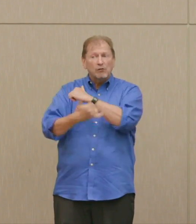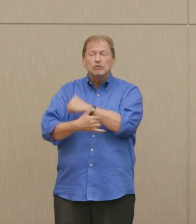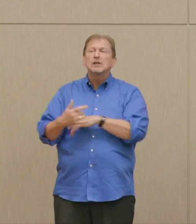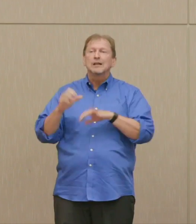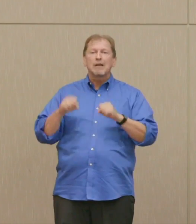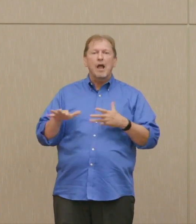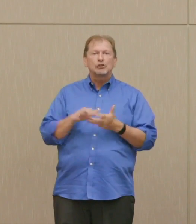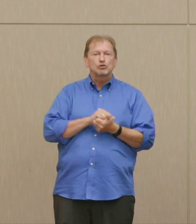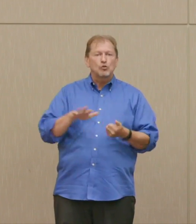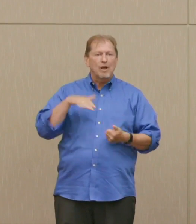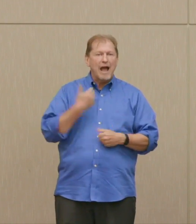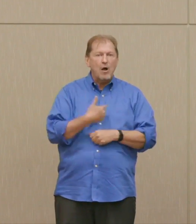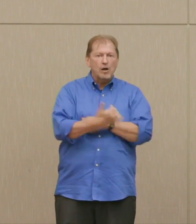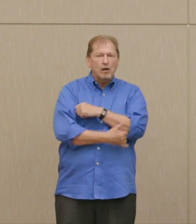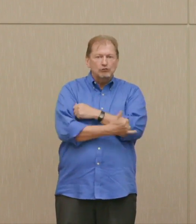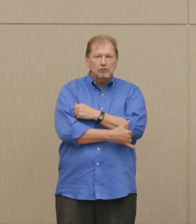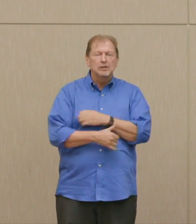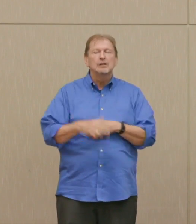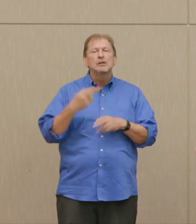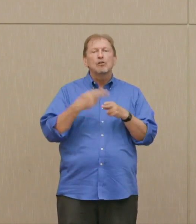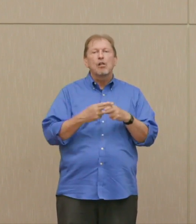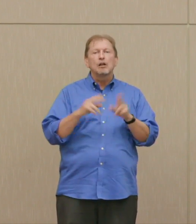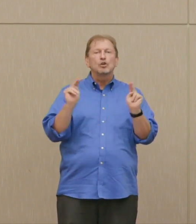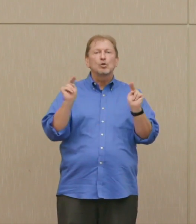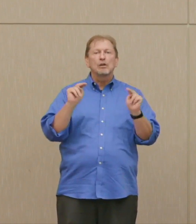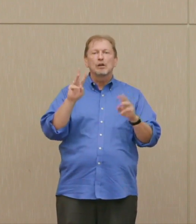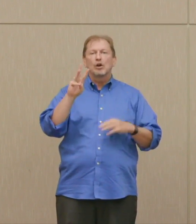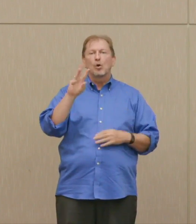nuclear winter, destroying themselves also.